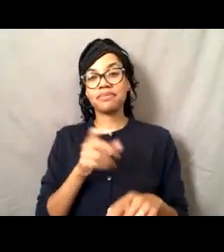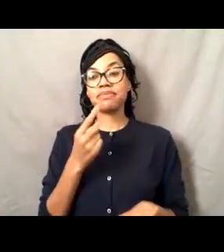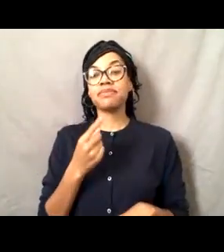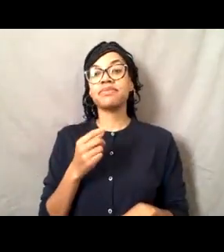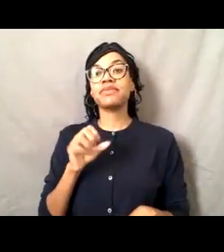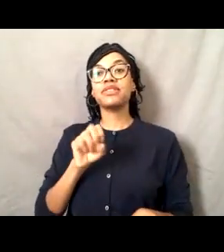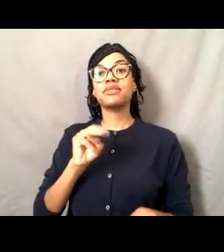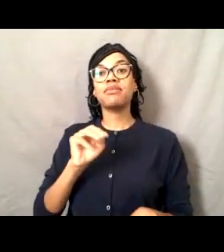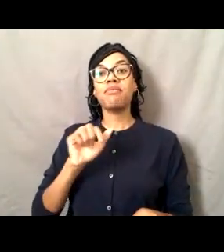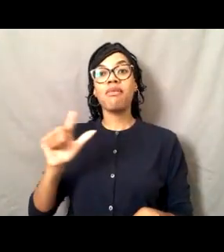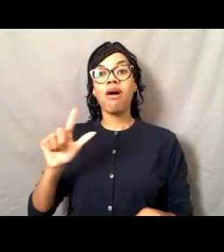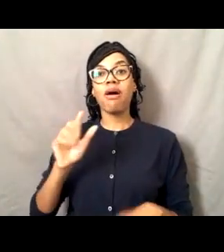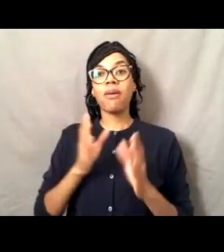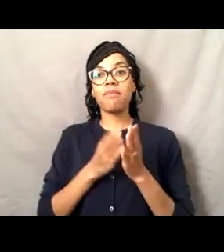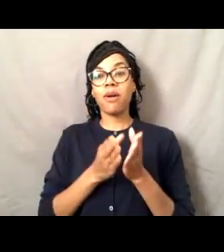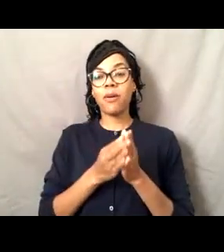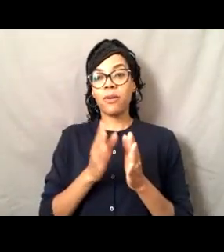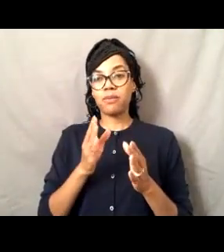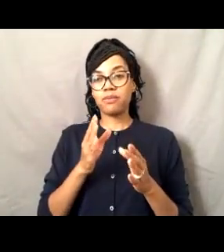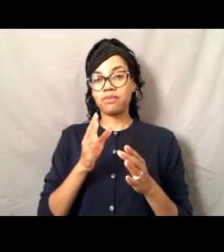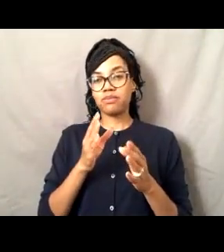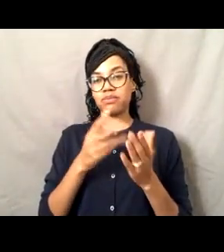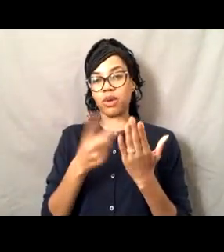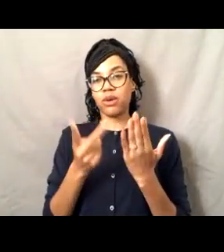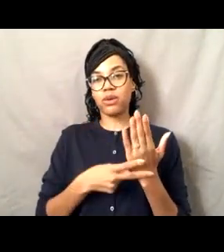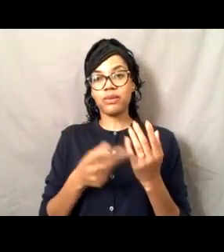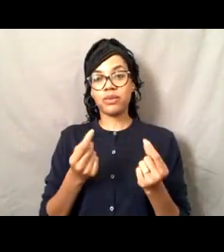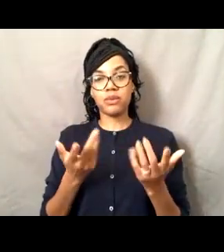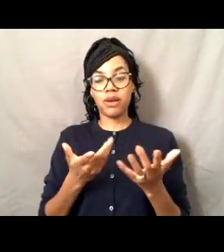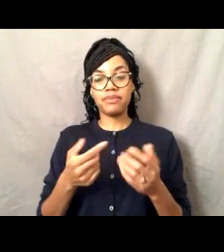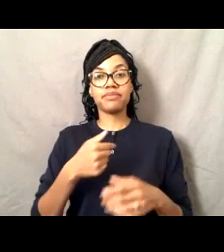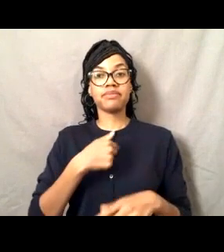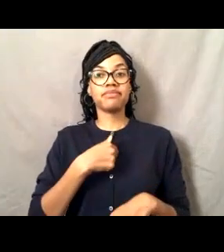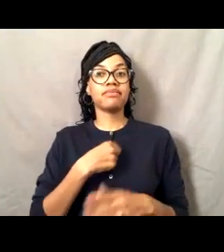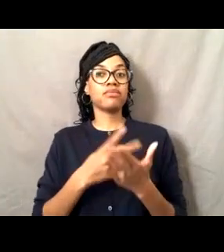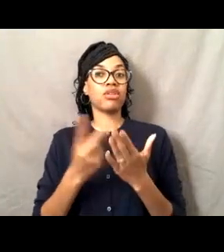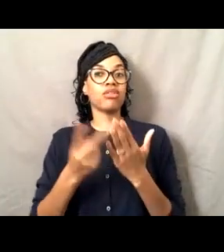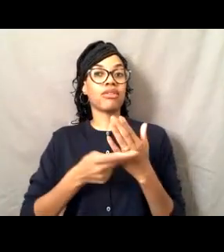as the Program Manager was to do a lot of policy.